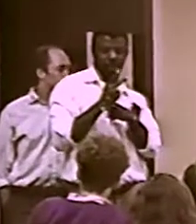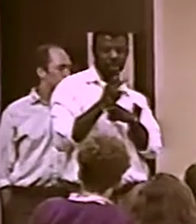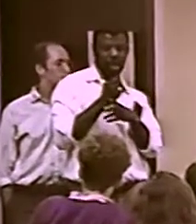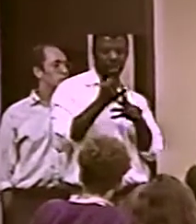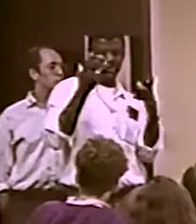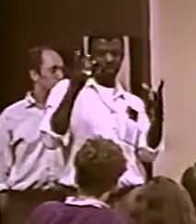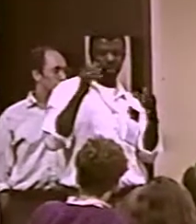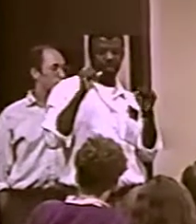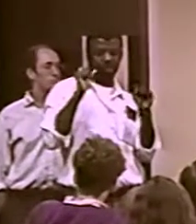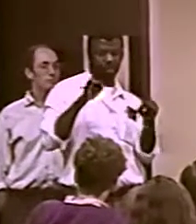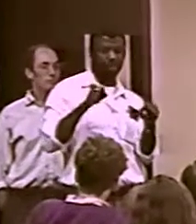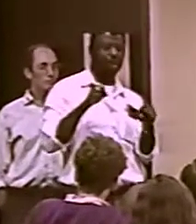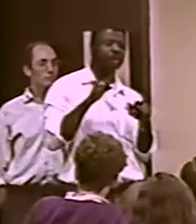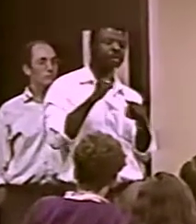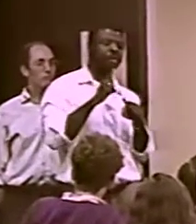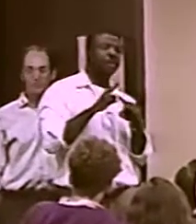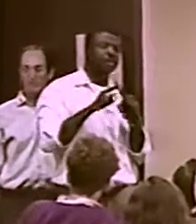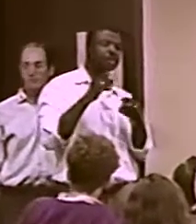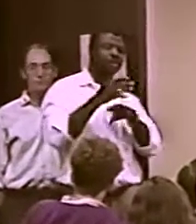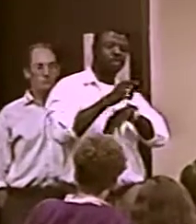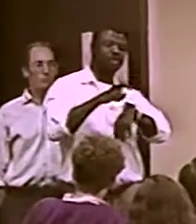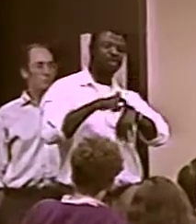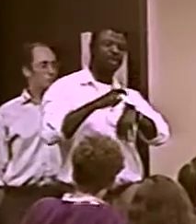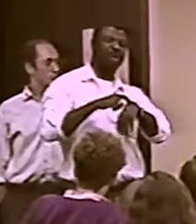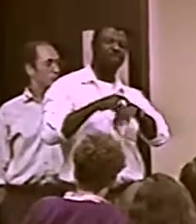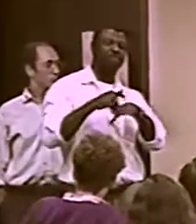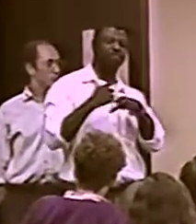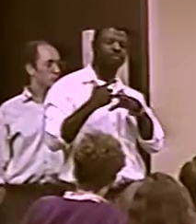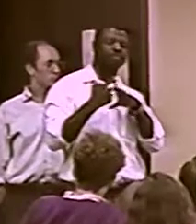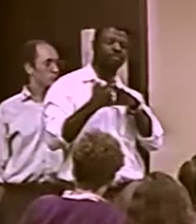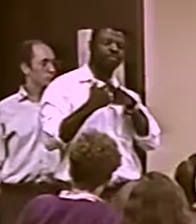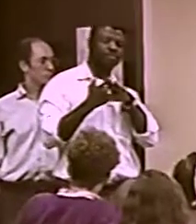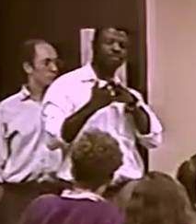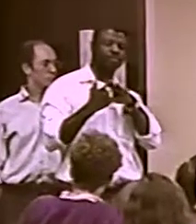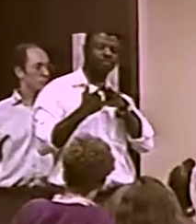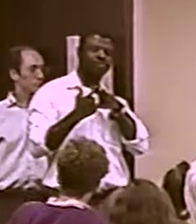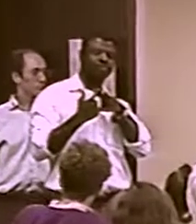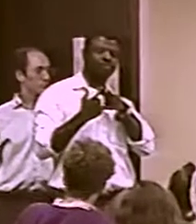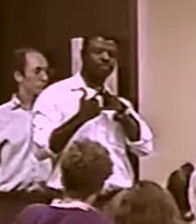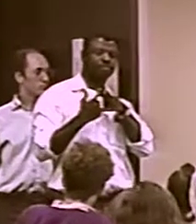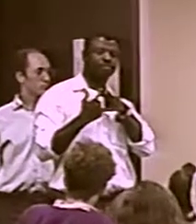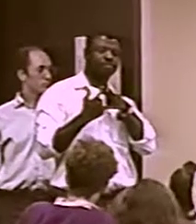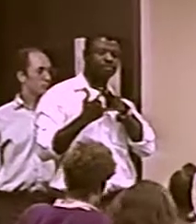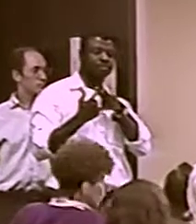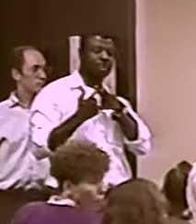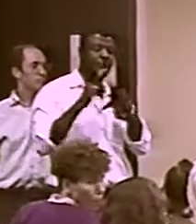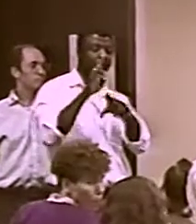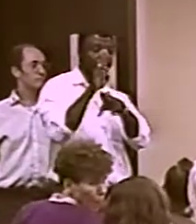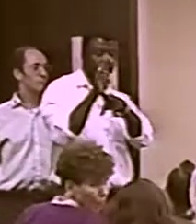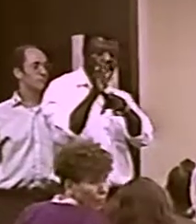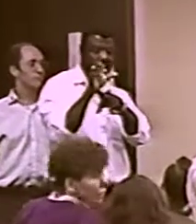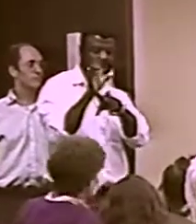BUT THAT DOESN'T TAKE AWAY FROM WHAT YOU HAD BEFORE. AND EVERYONE'S SAYING "BEFORE." [PEOPLE TALKING AT ONCE]